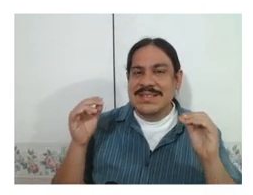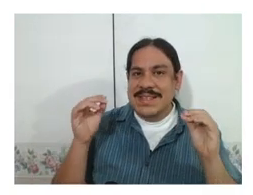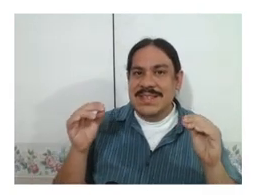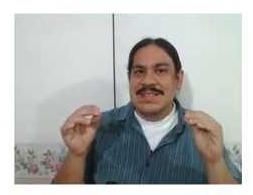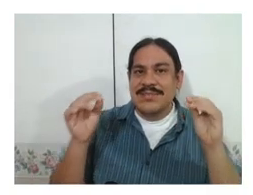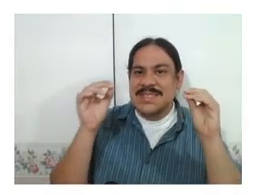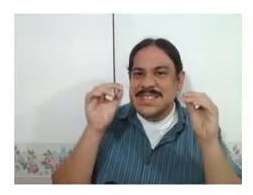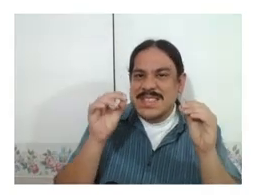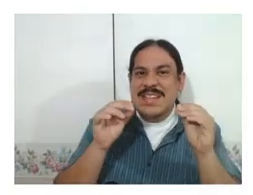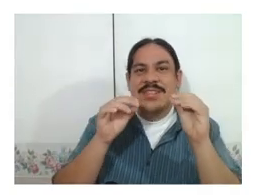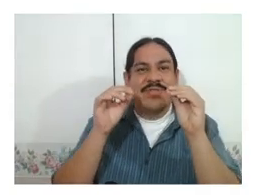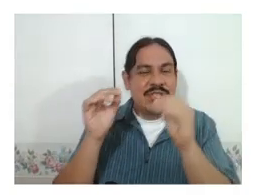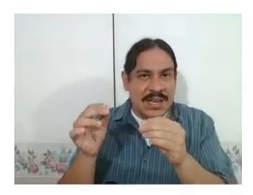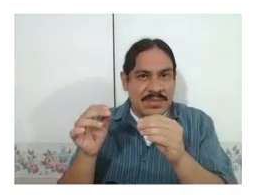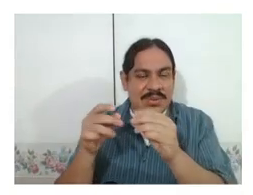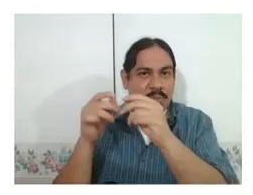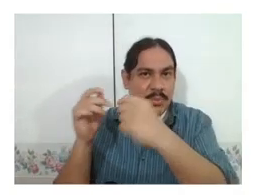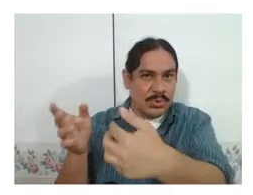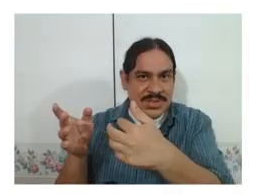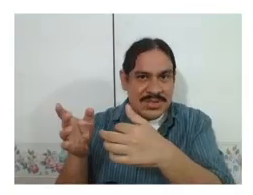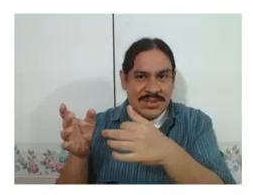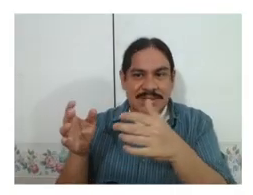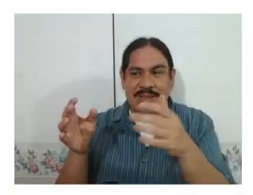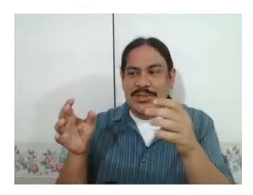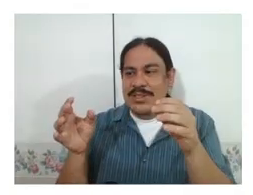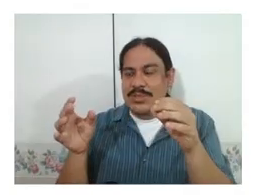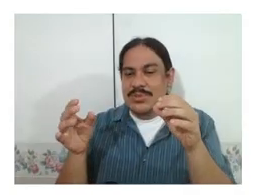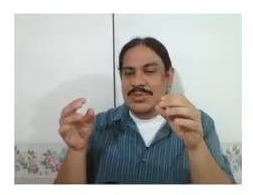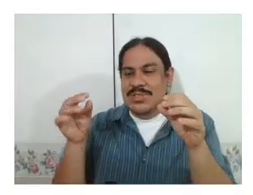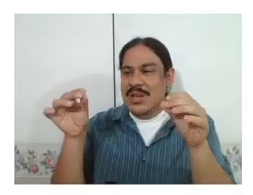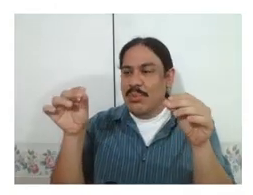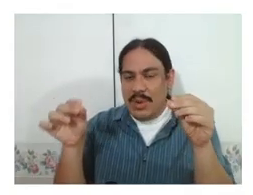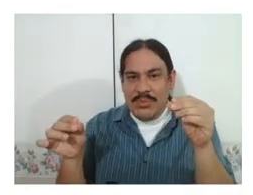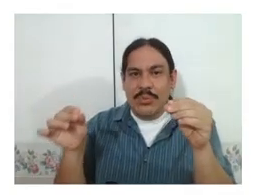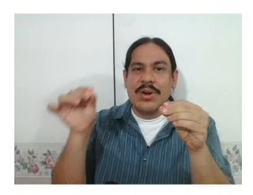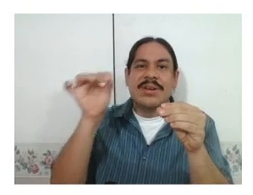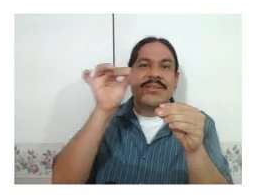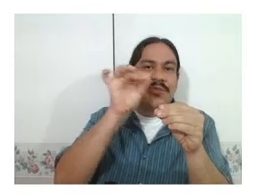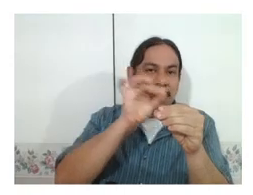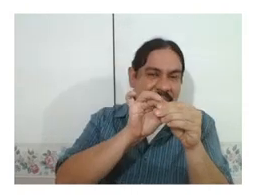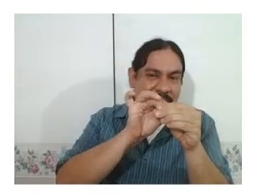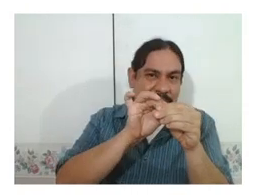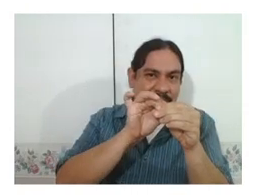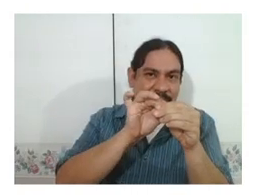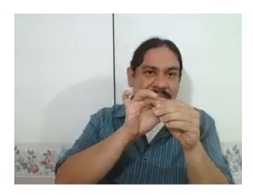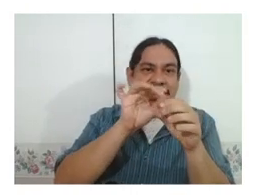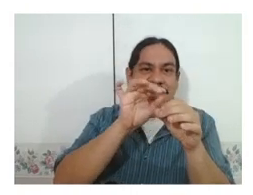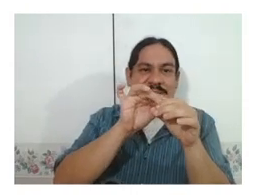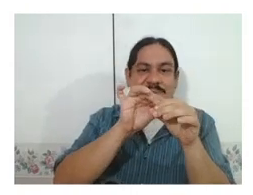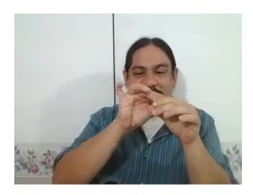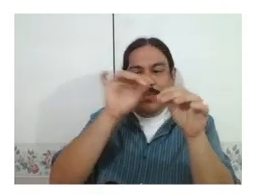sets of distinctive shapes or motions that you can use to tell one word